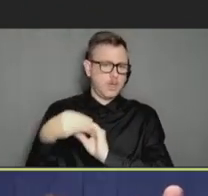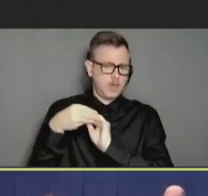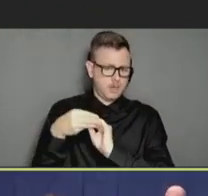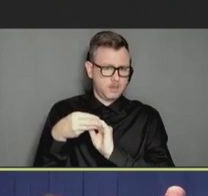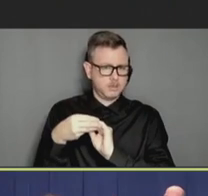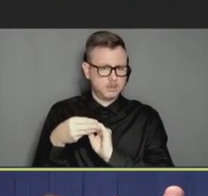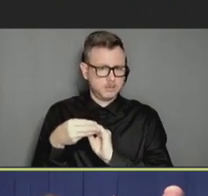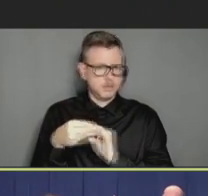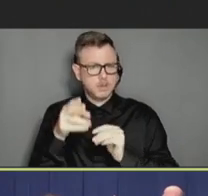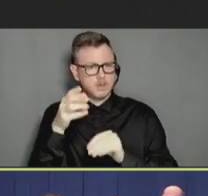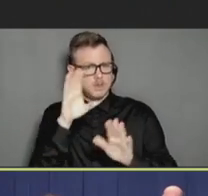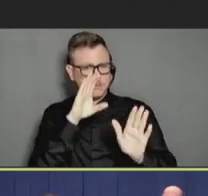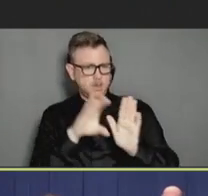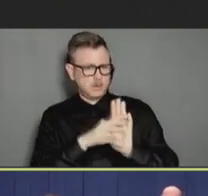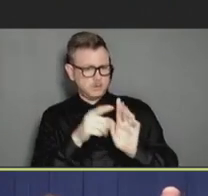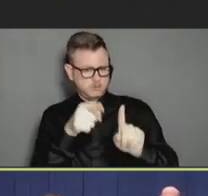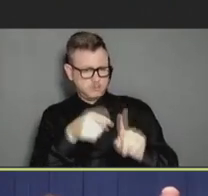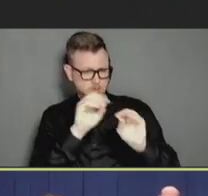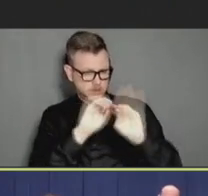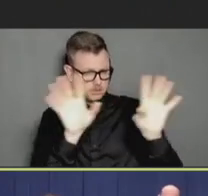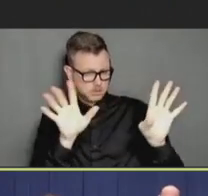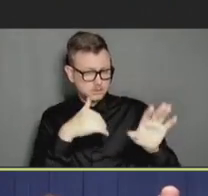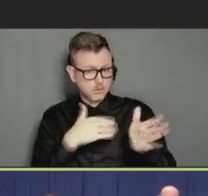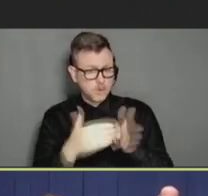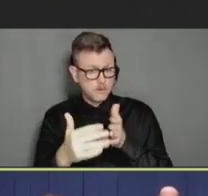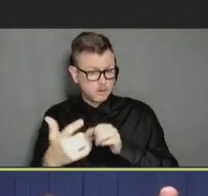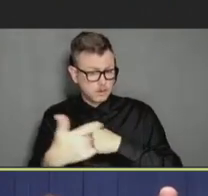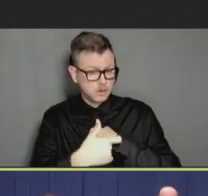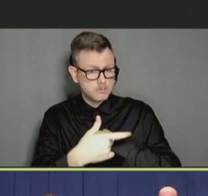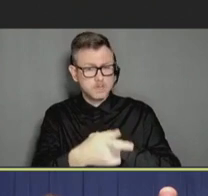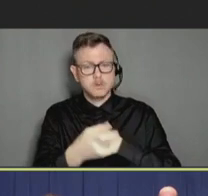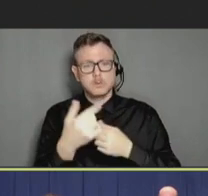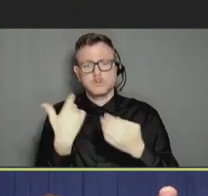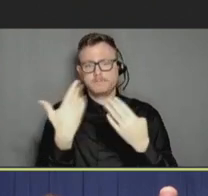picture on the slide make a little more sense is that oftentimes by providing a strong presumptive